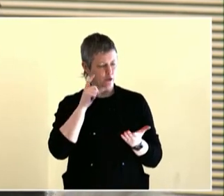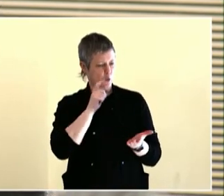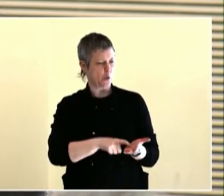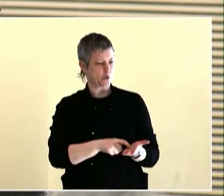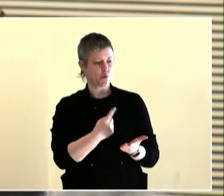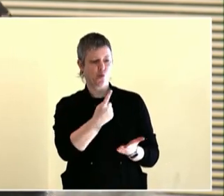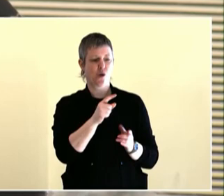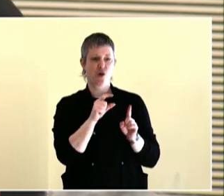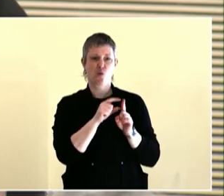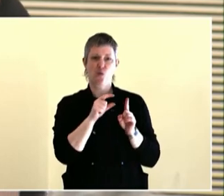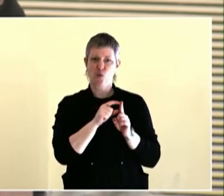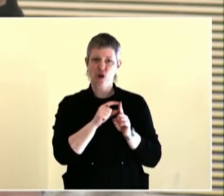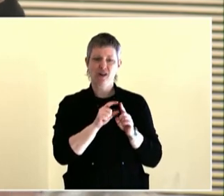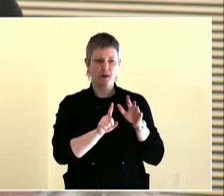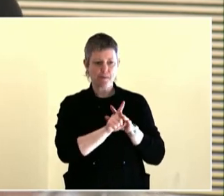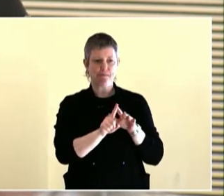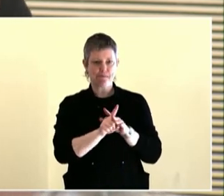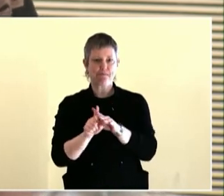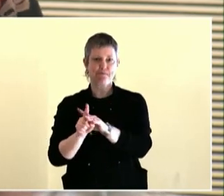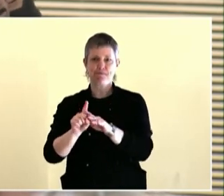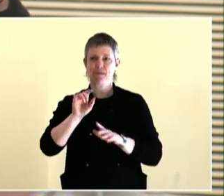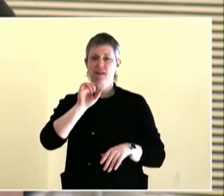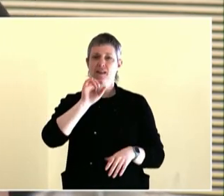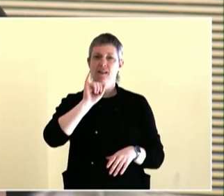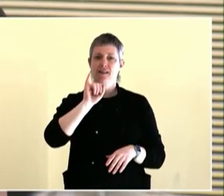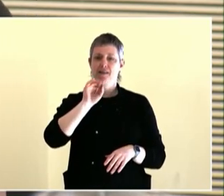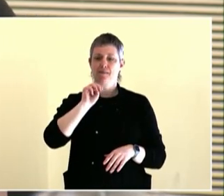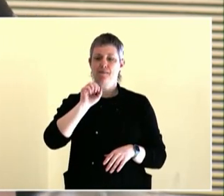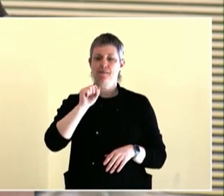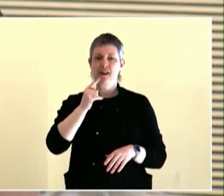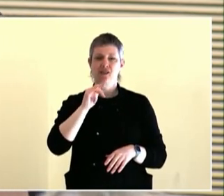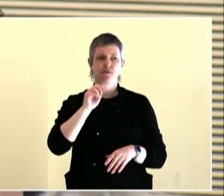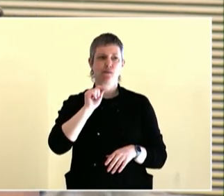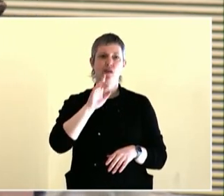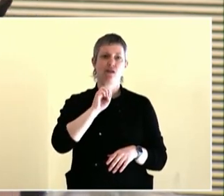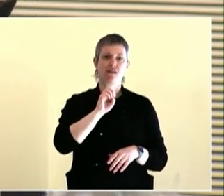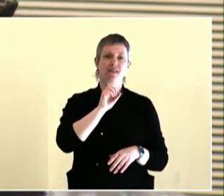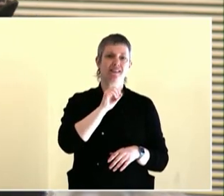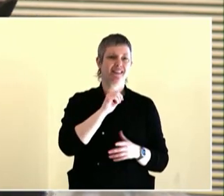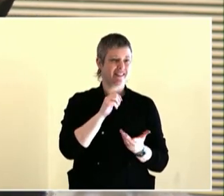I'm glad to be here. So thank you for the invitation.